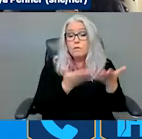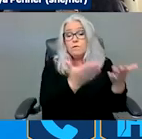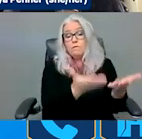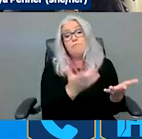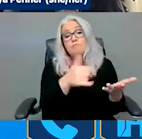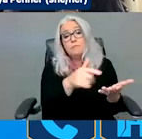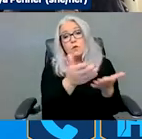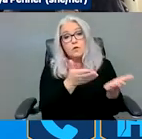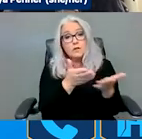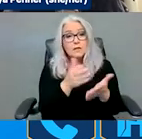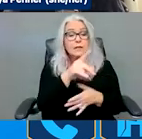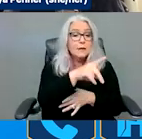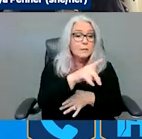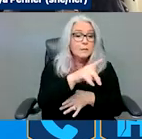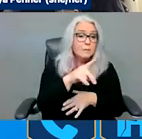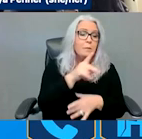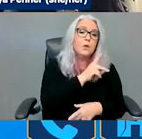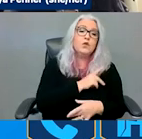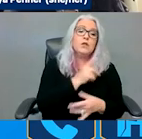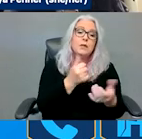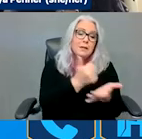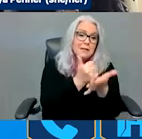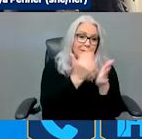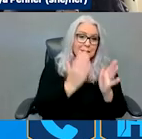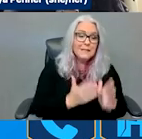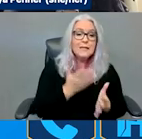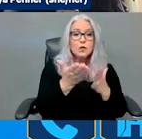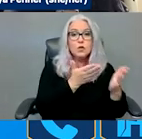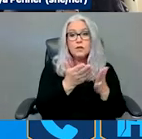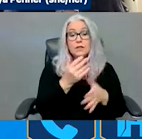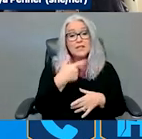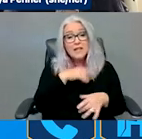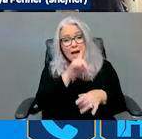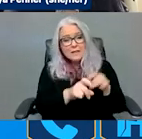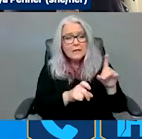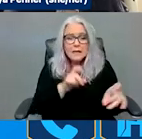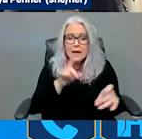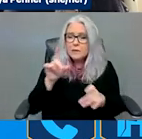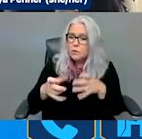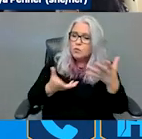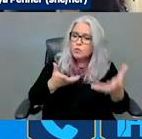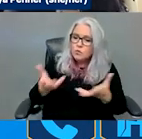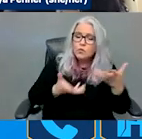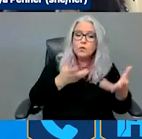touched upon. And asking and working with them on what their plans look like in disasters and emergencies.